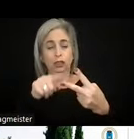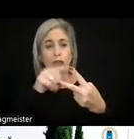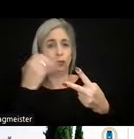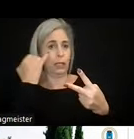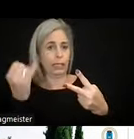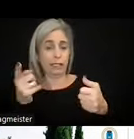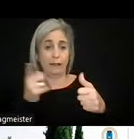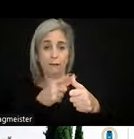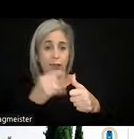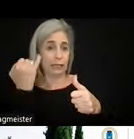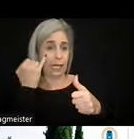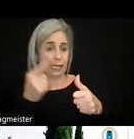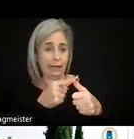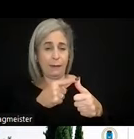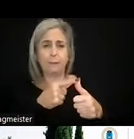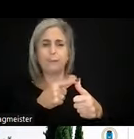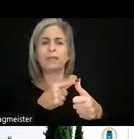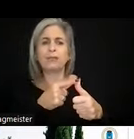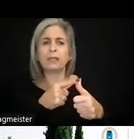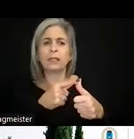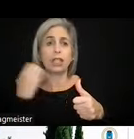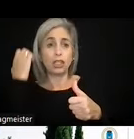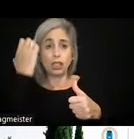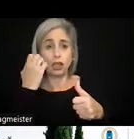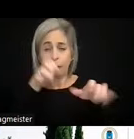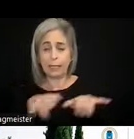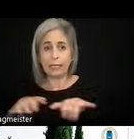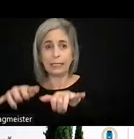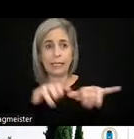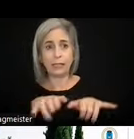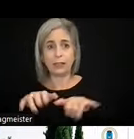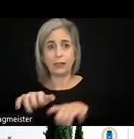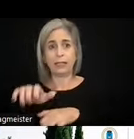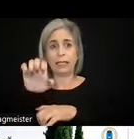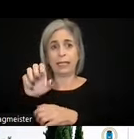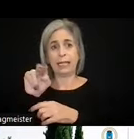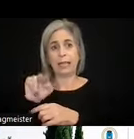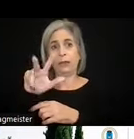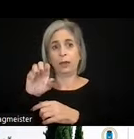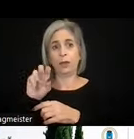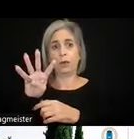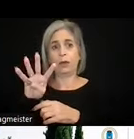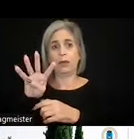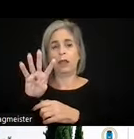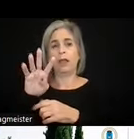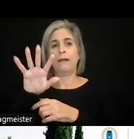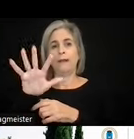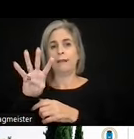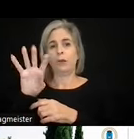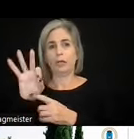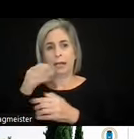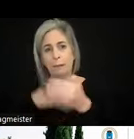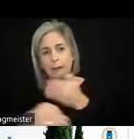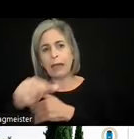idea is that the European Standard 301 549 of ICT accessibility goes beyond WCAG for web content.